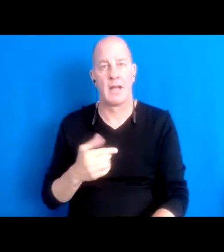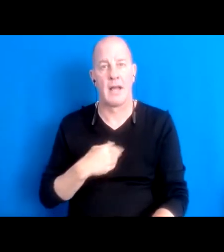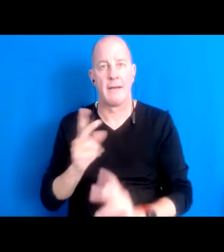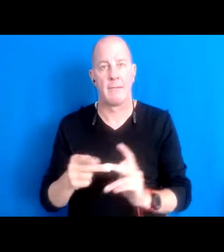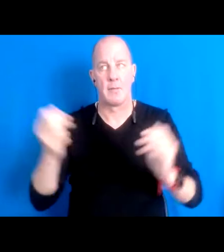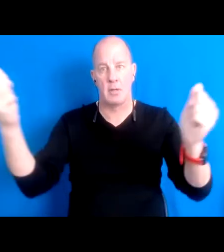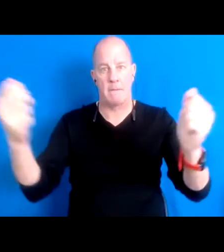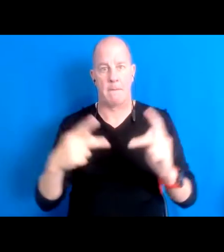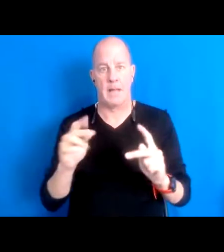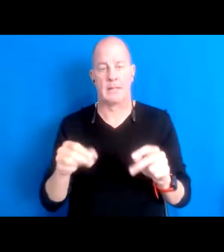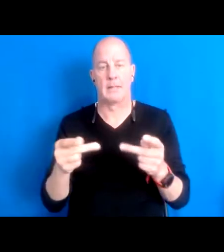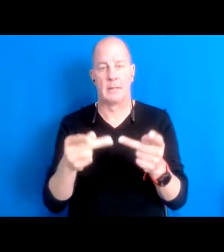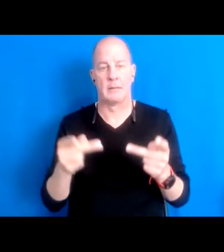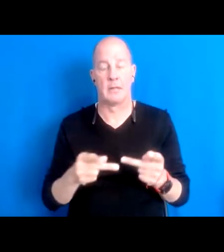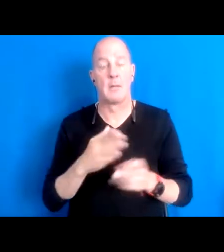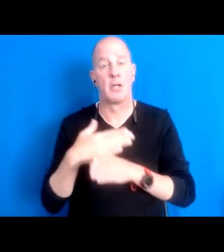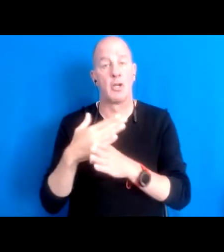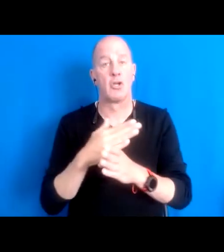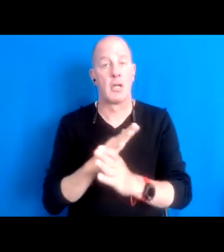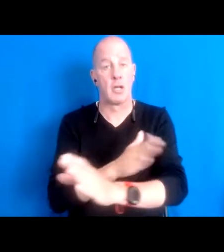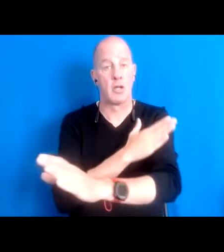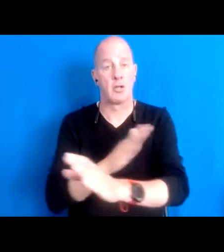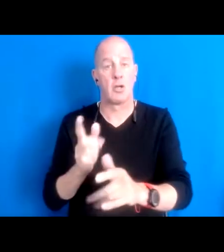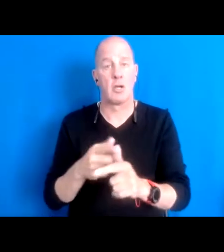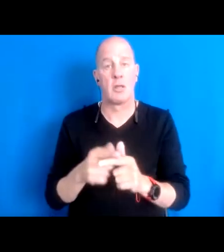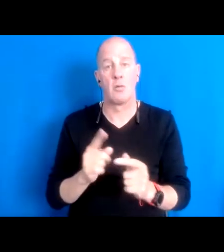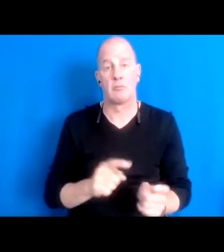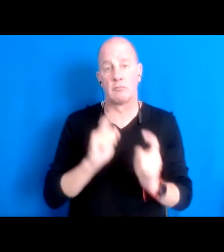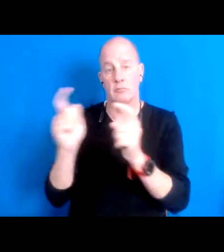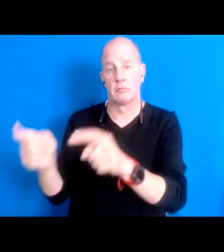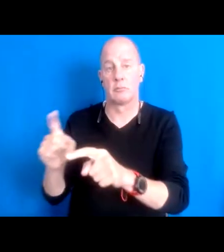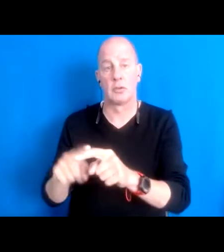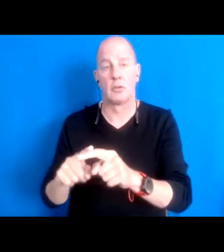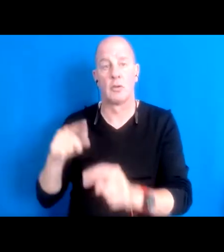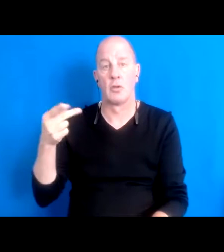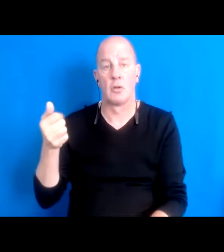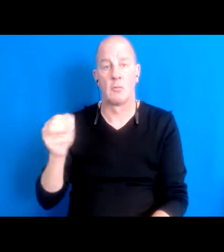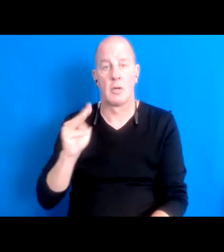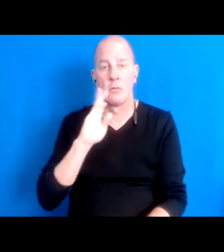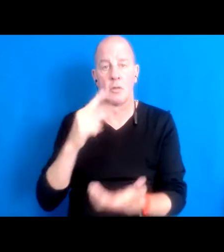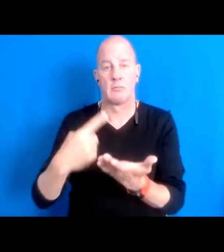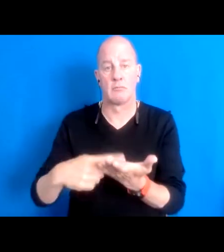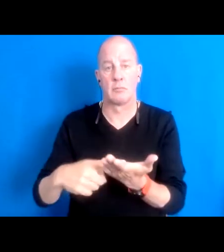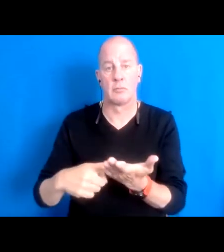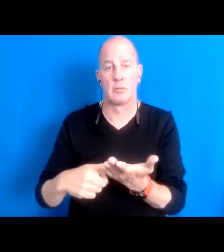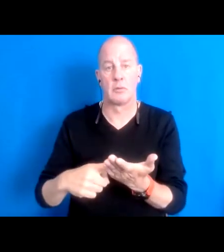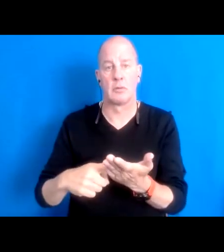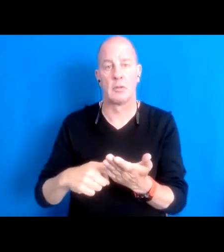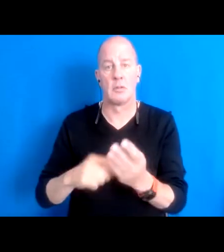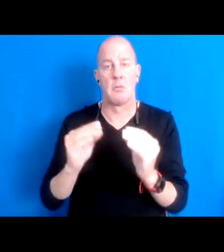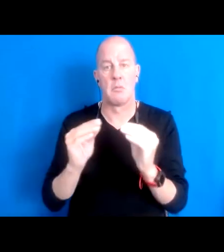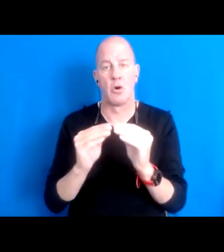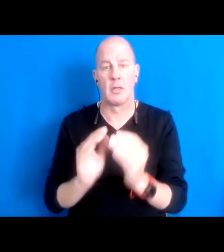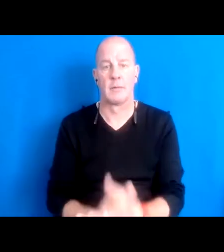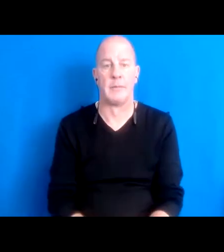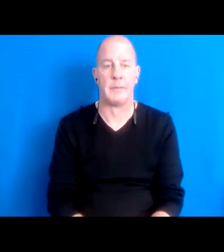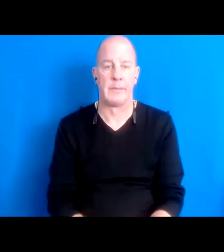So I'm going to share this song and then I'm going to turn it over tip, the pump the talk